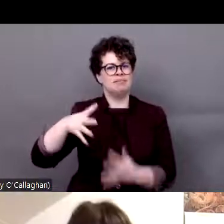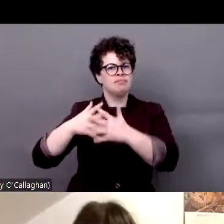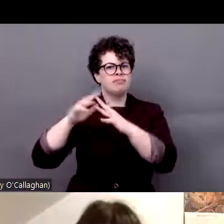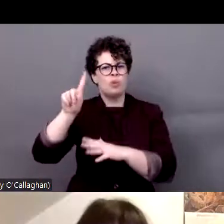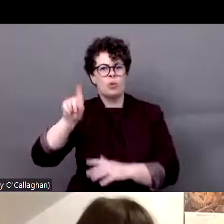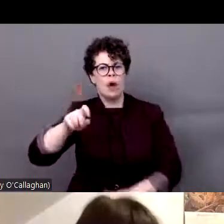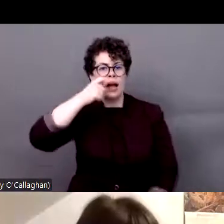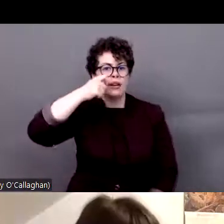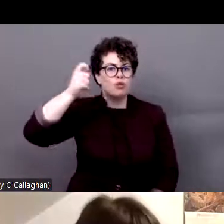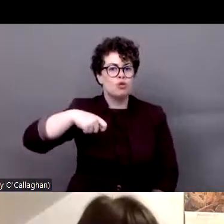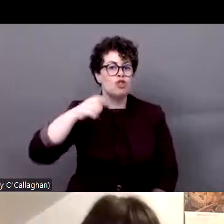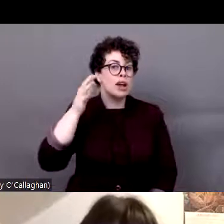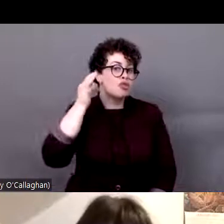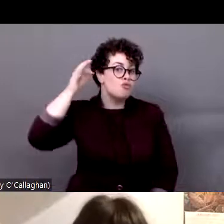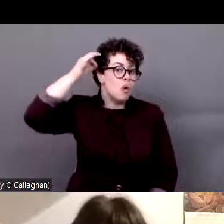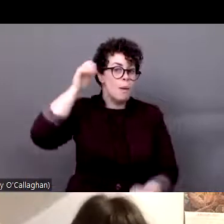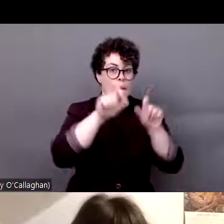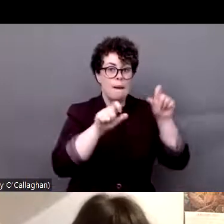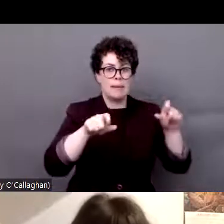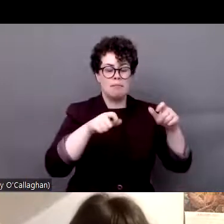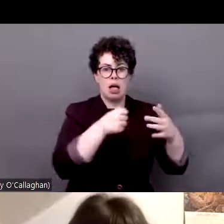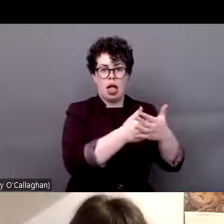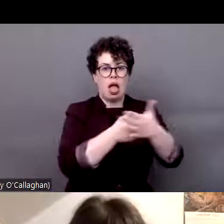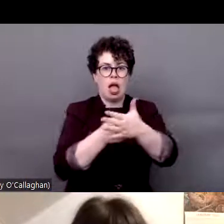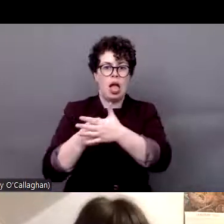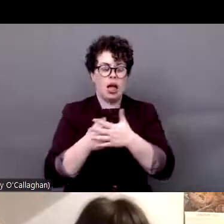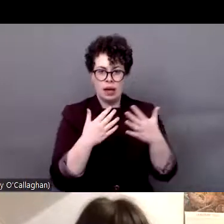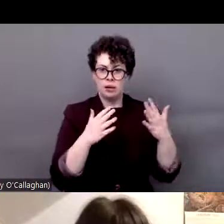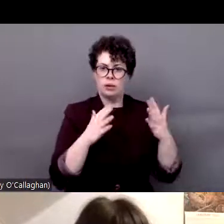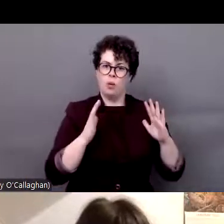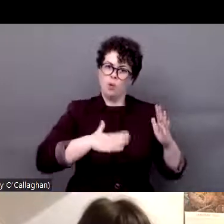Roma communities in the Ukraine and has seen good results in the